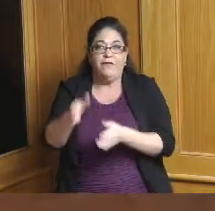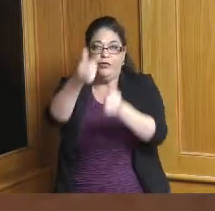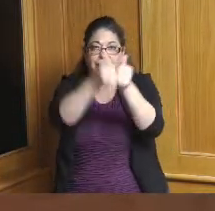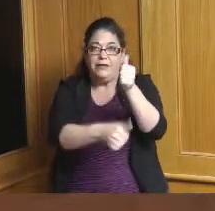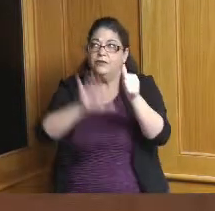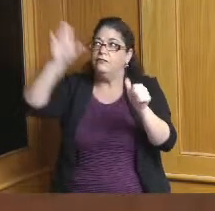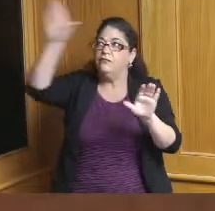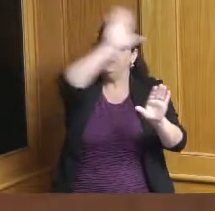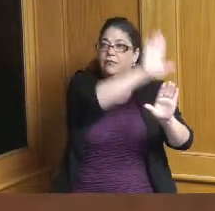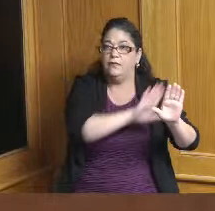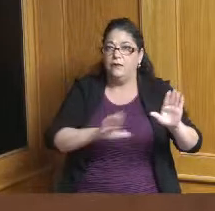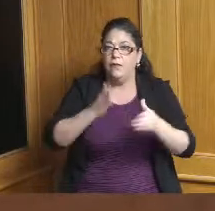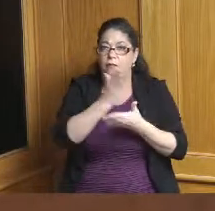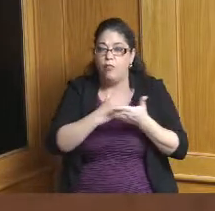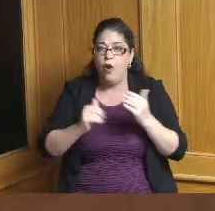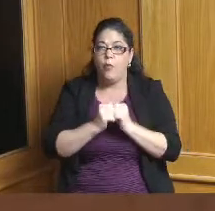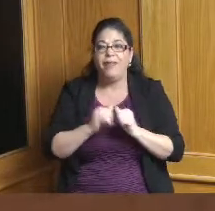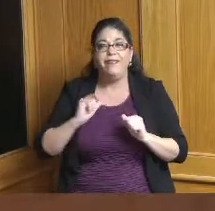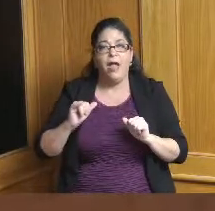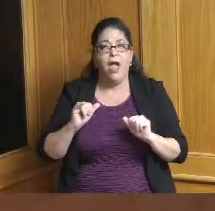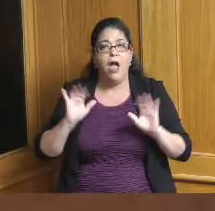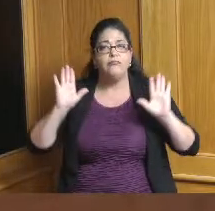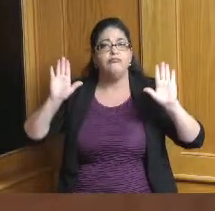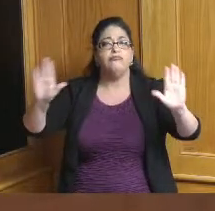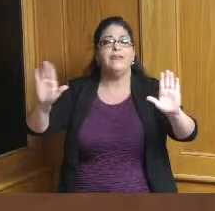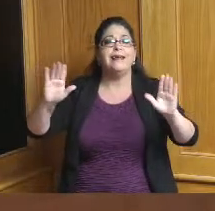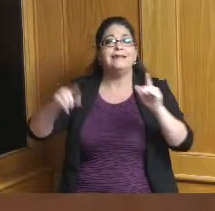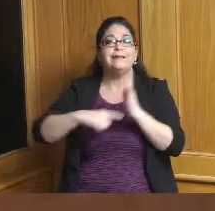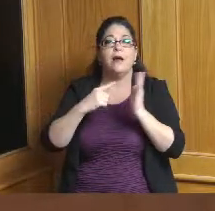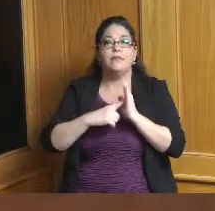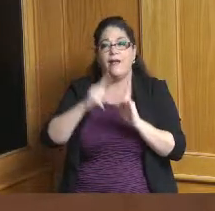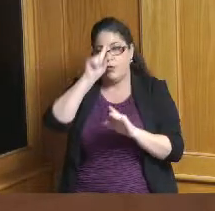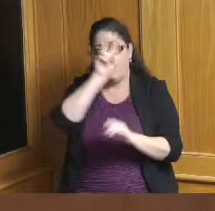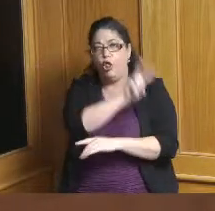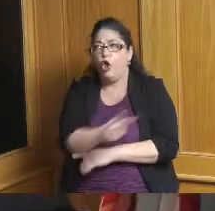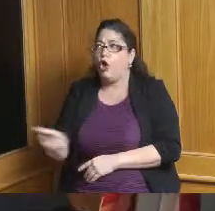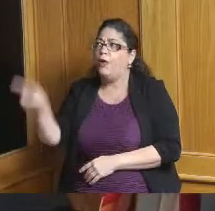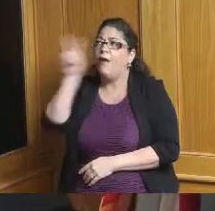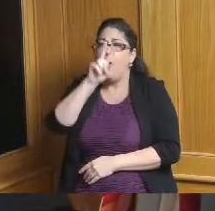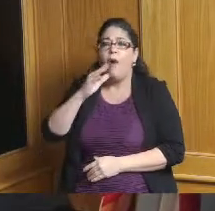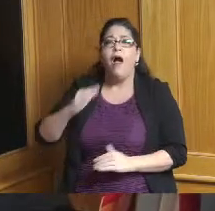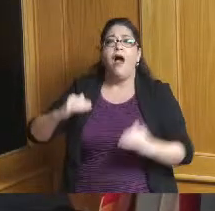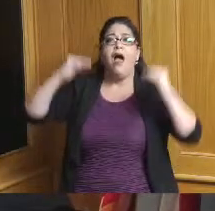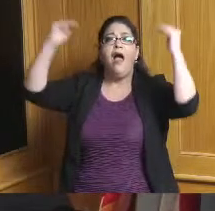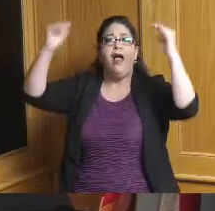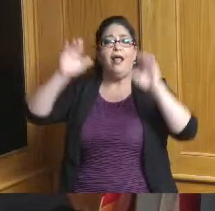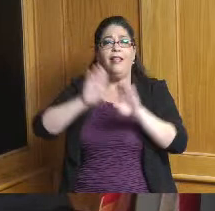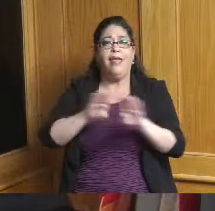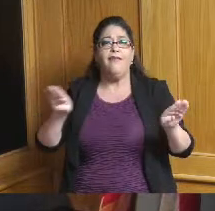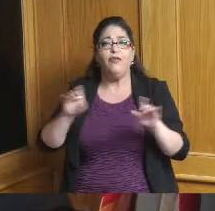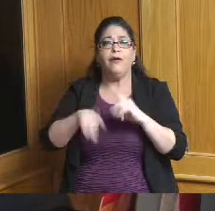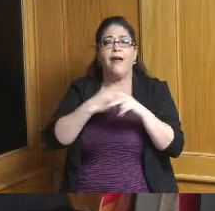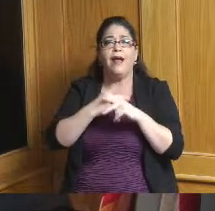are driven by these high-level policy parameters okay great that helps me because I know we have